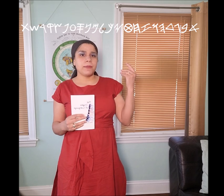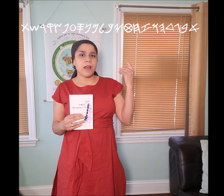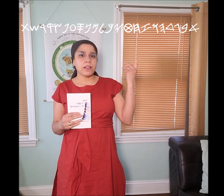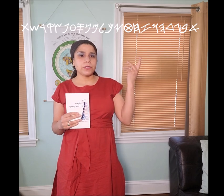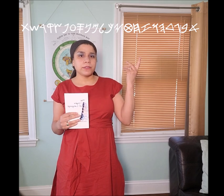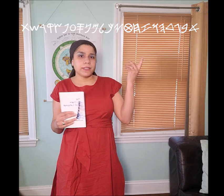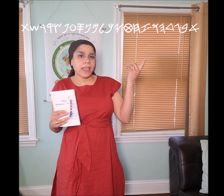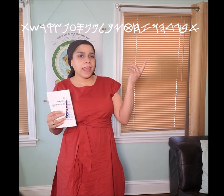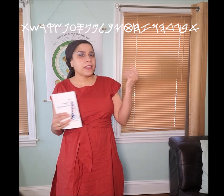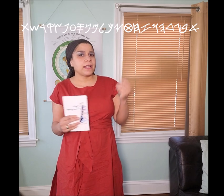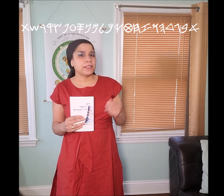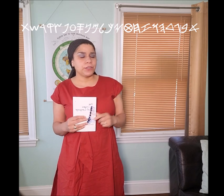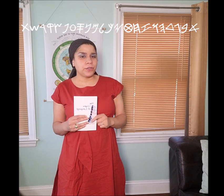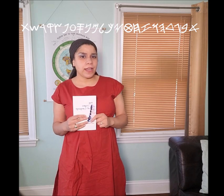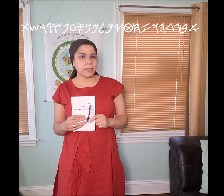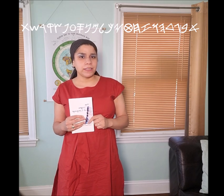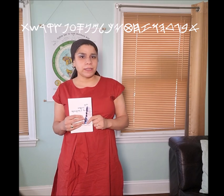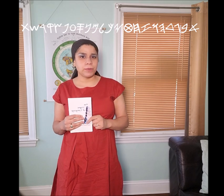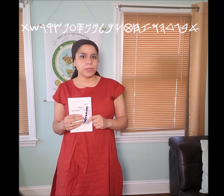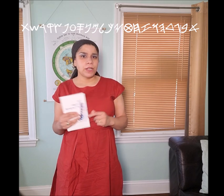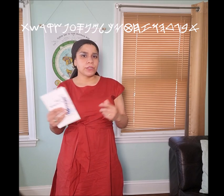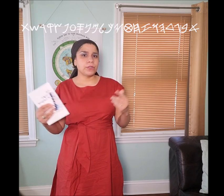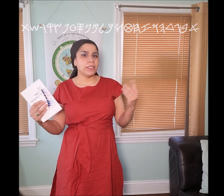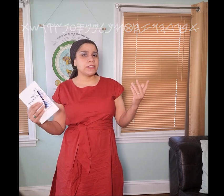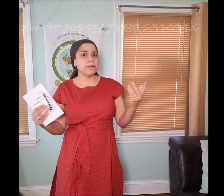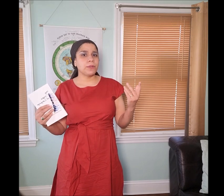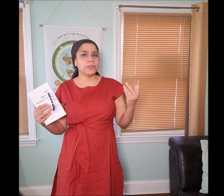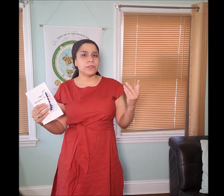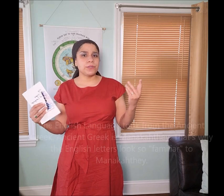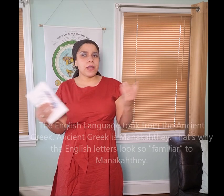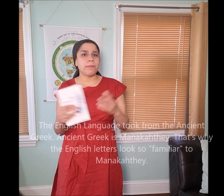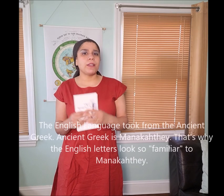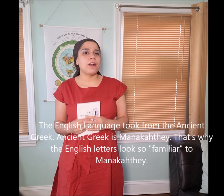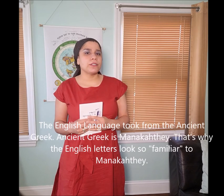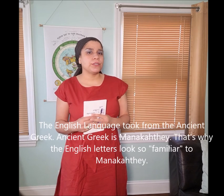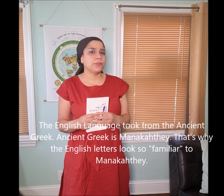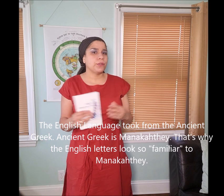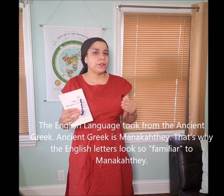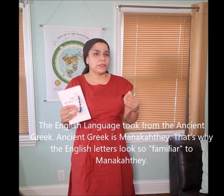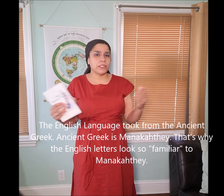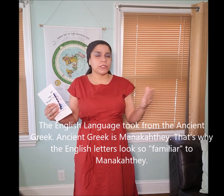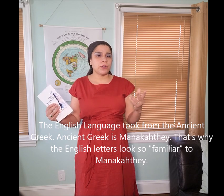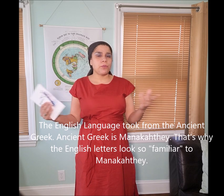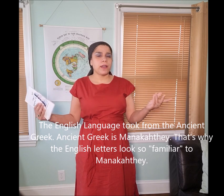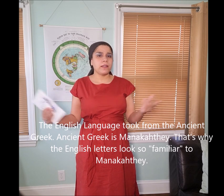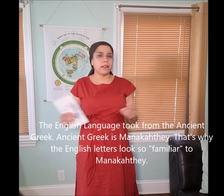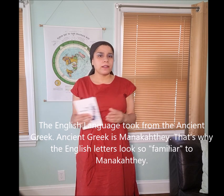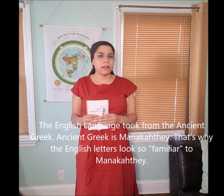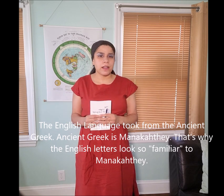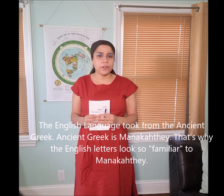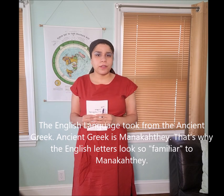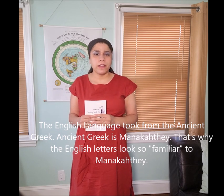and also the Canaanites utilize these symbols, so these symbols do not belong to just one country,